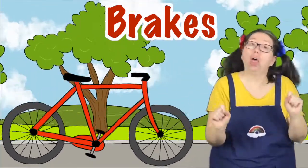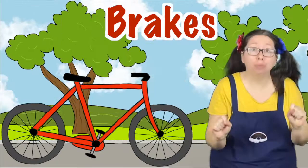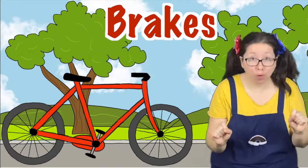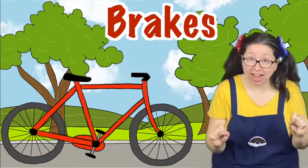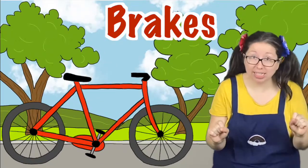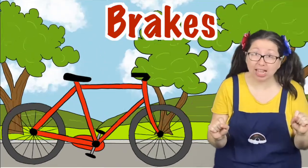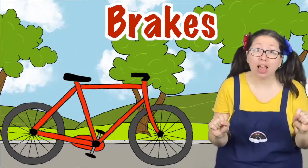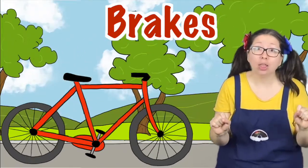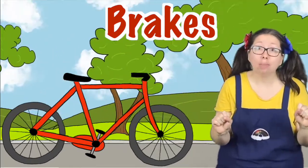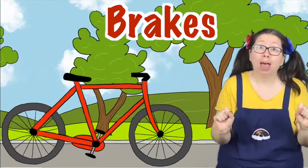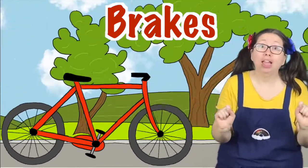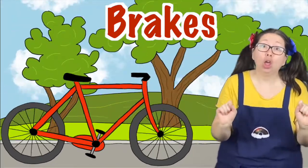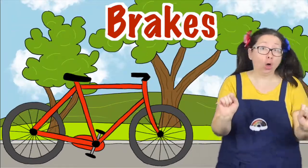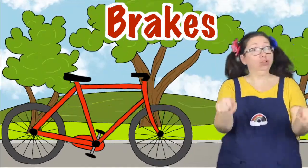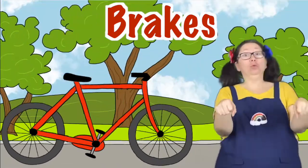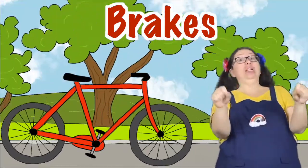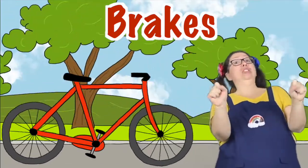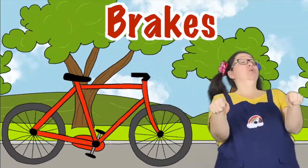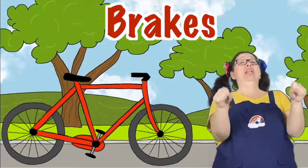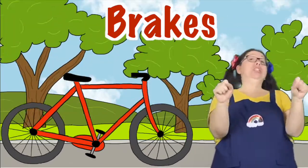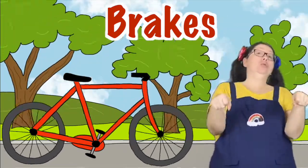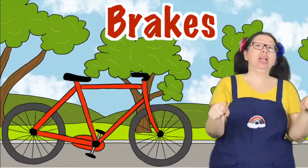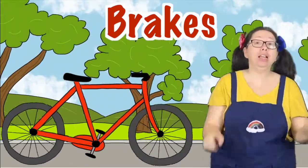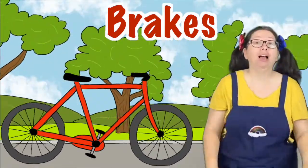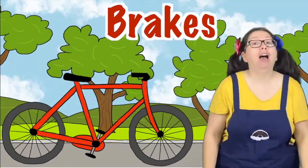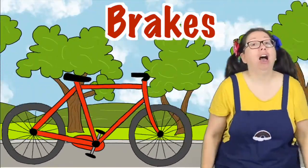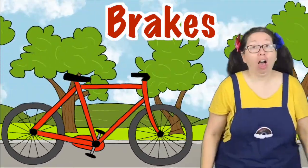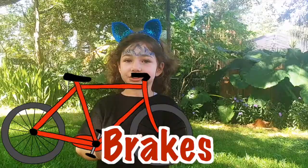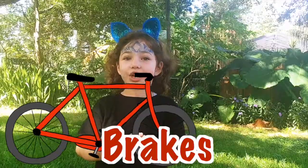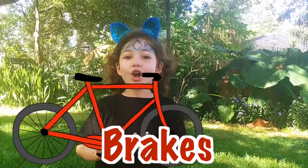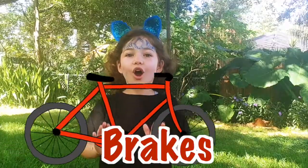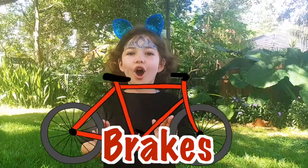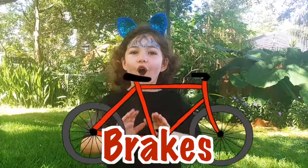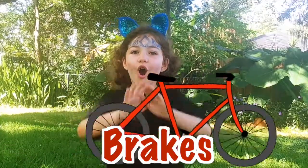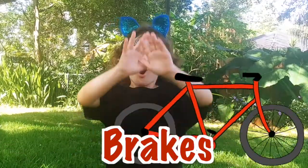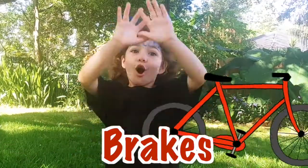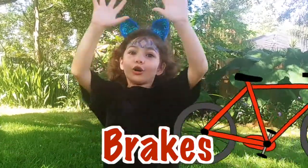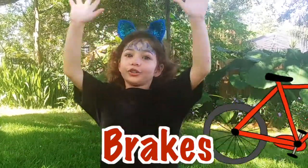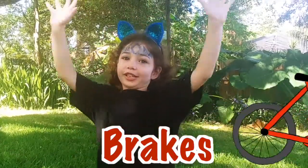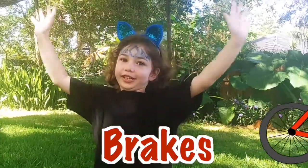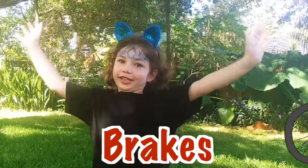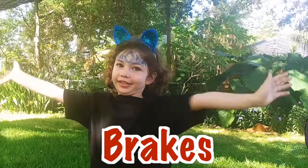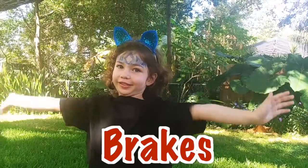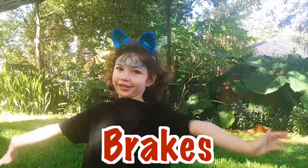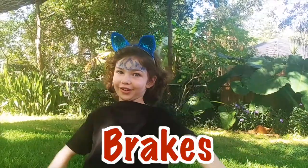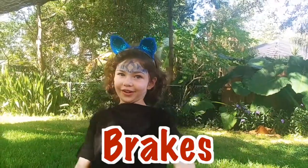The brakes on the Bike Go squeak squeak squeak All through the town